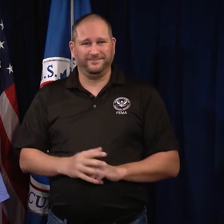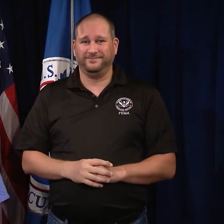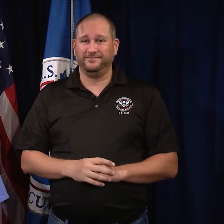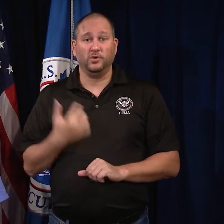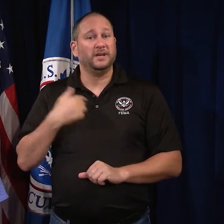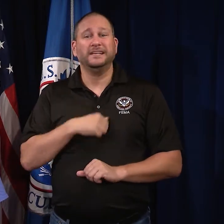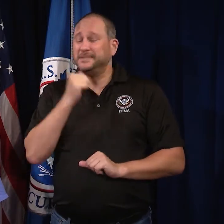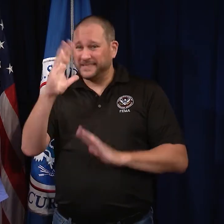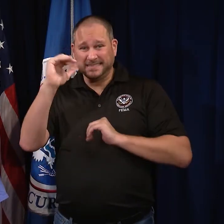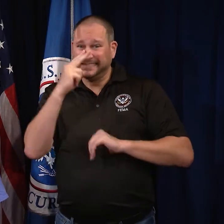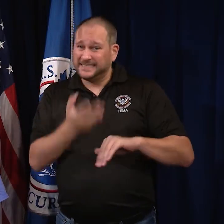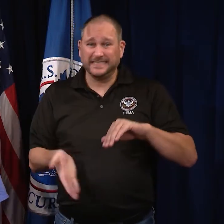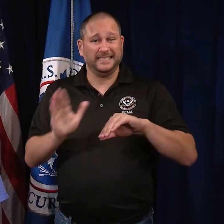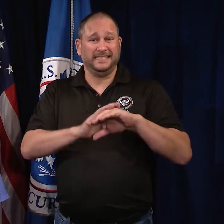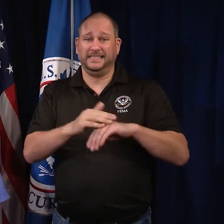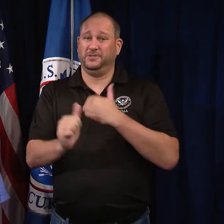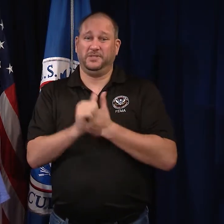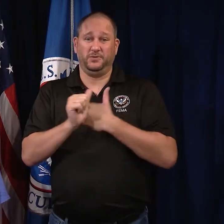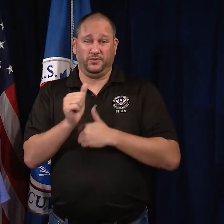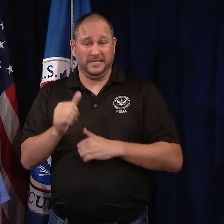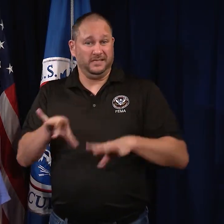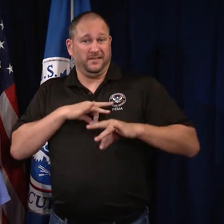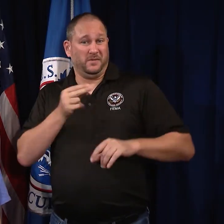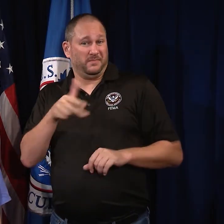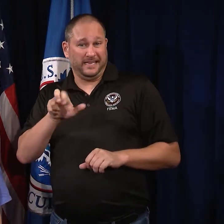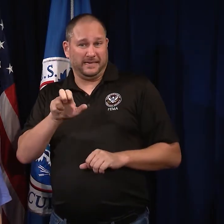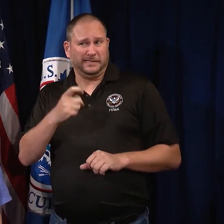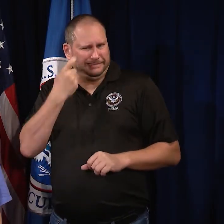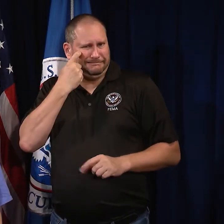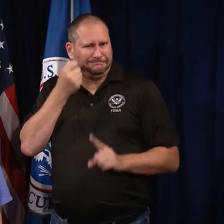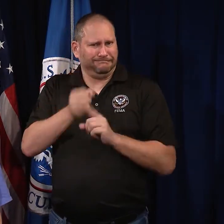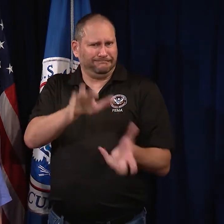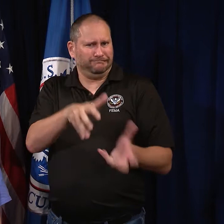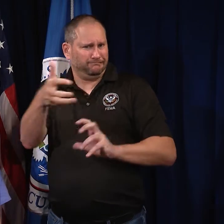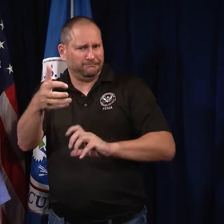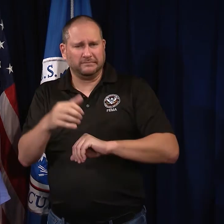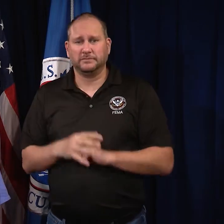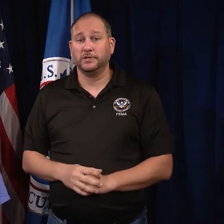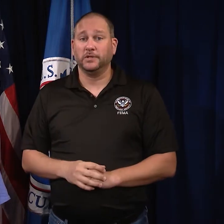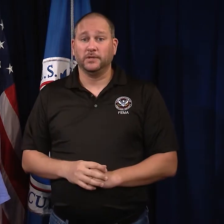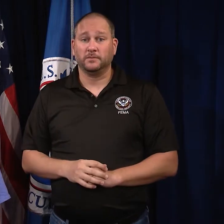We are not expecting to see an increased risk of the plague due to the recent disaster.